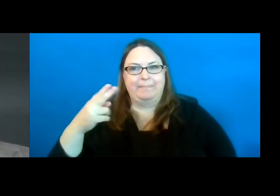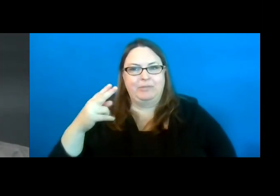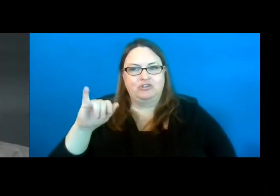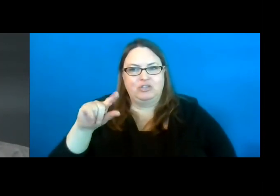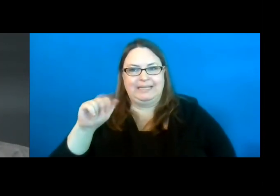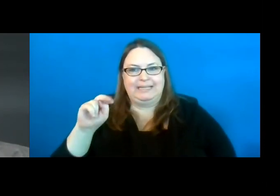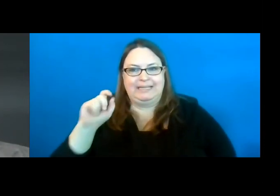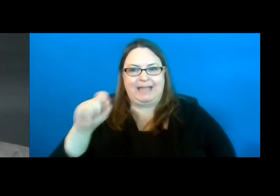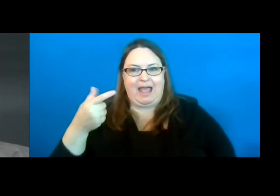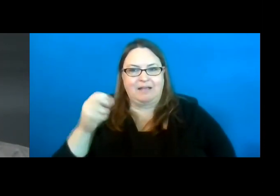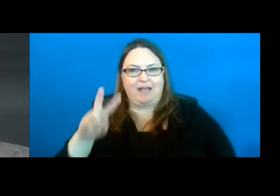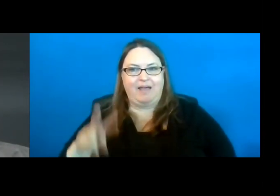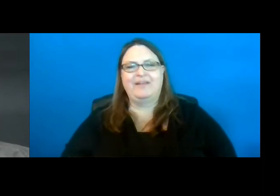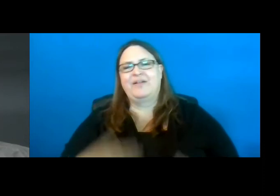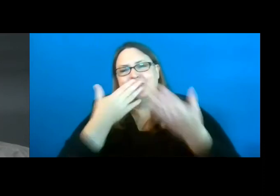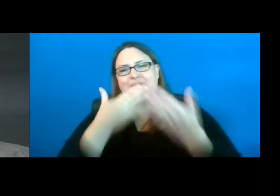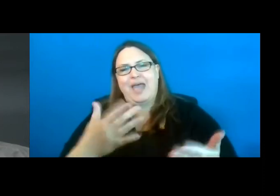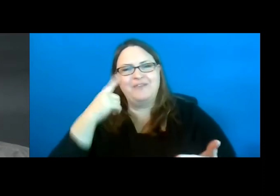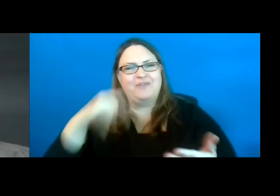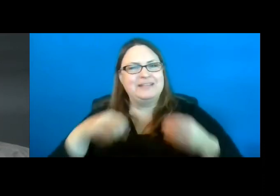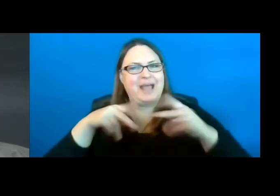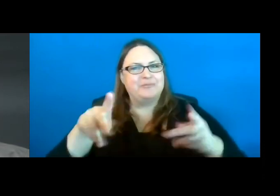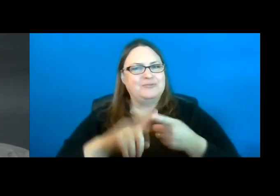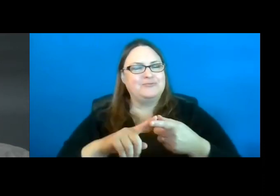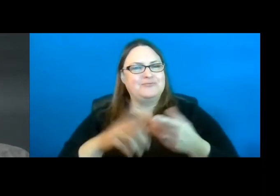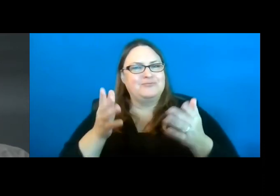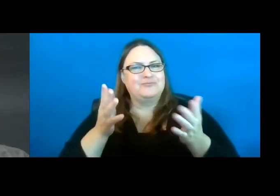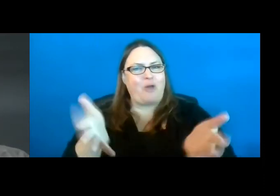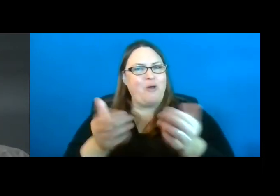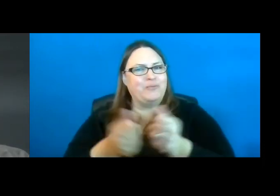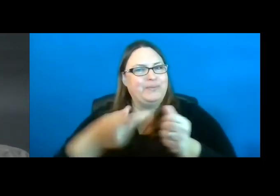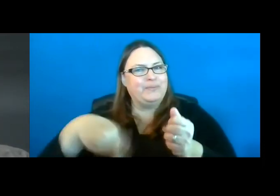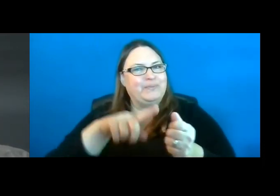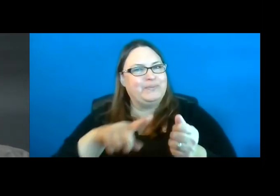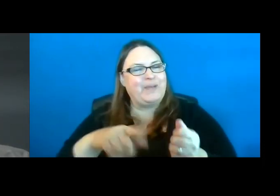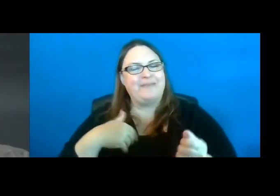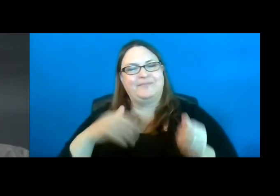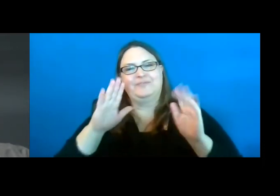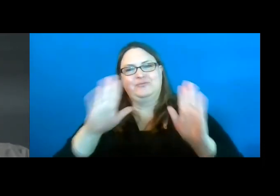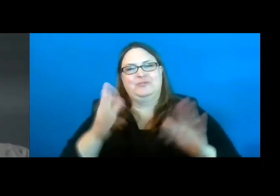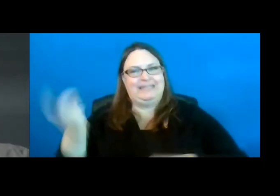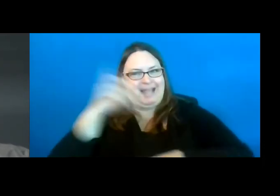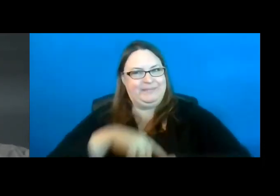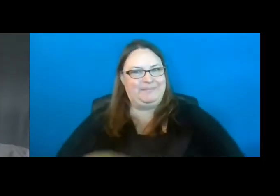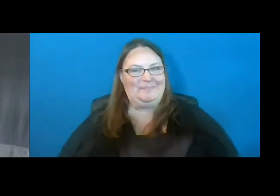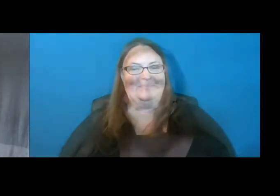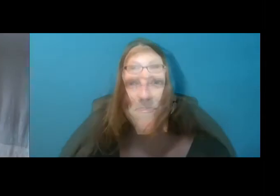Thank you for this opportunity to talk to you. Have a good day!